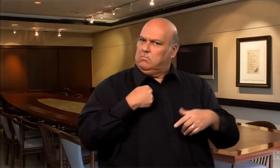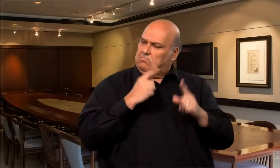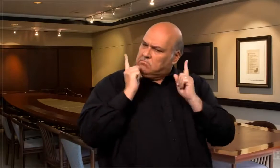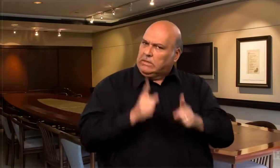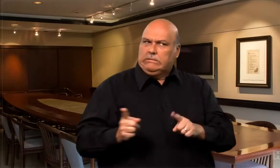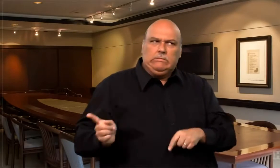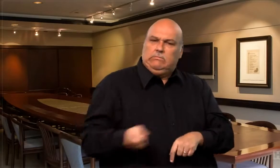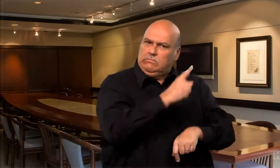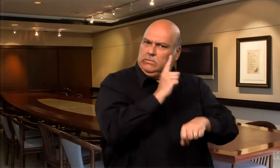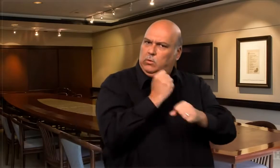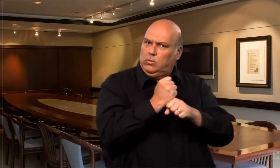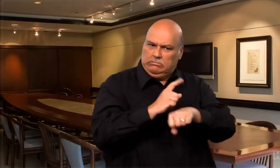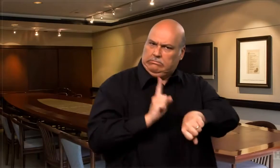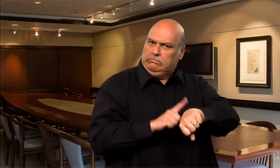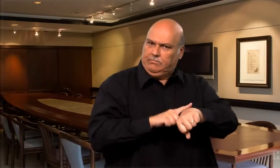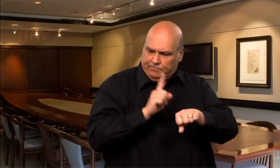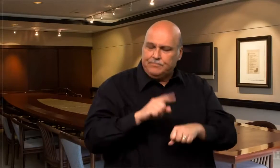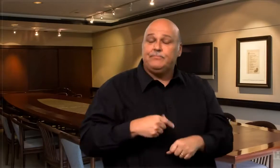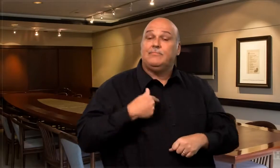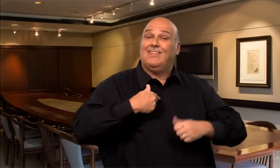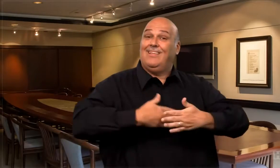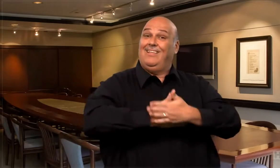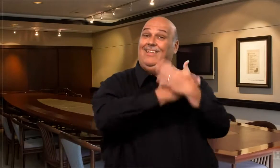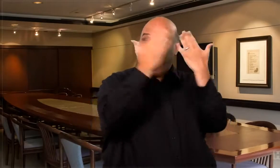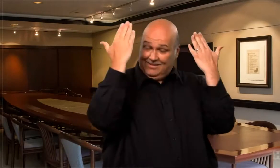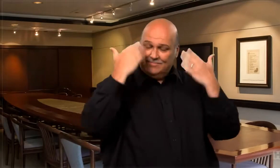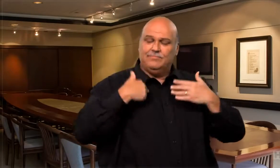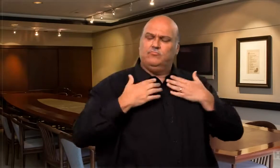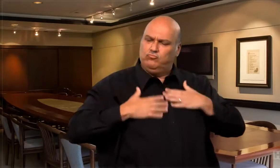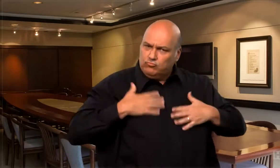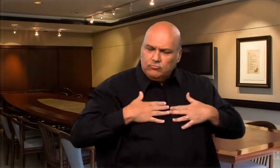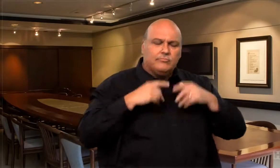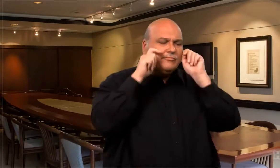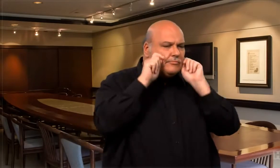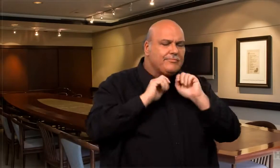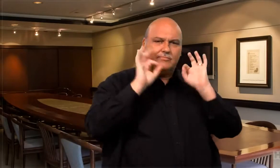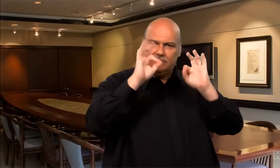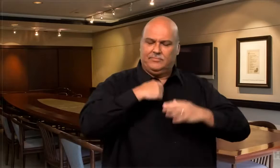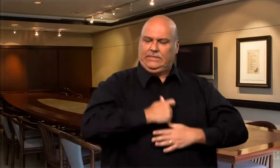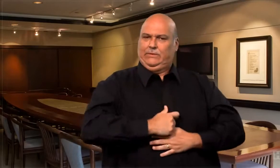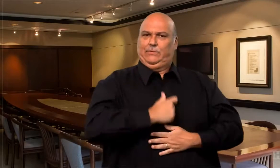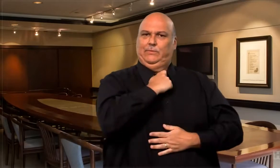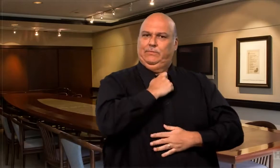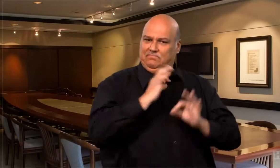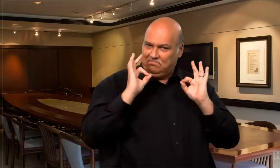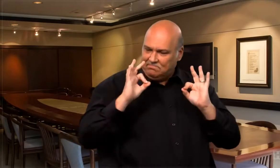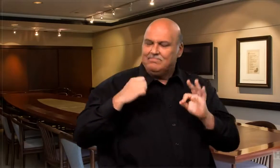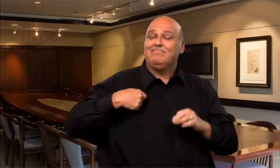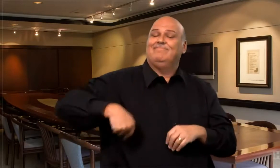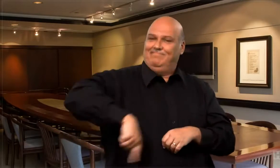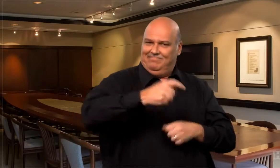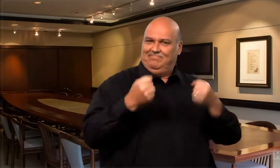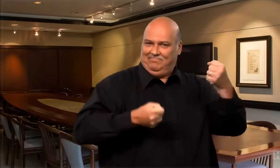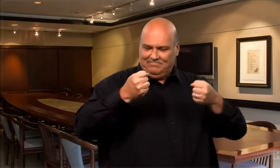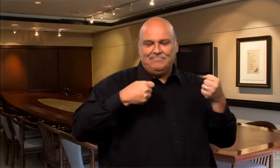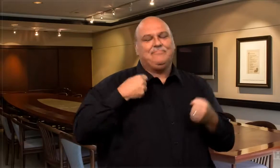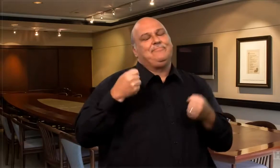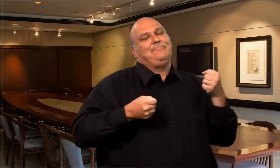very morning, the morning started without any hitch, but by the time I got in my car to drive to work. I noticed that the steering wheel began to act